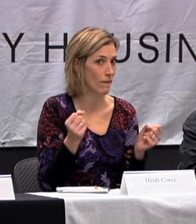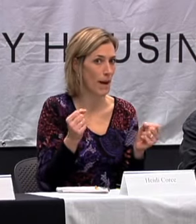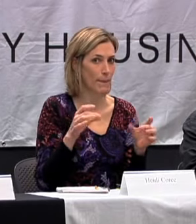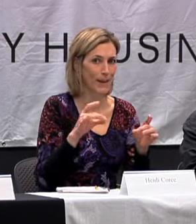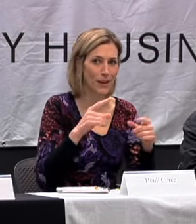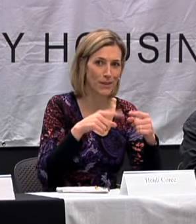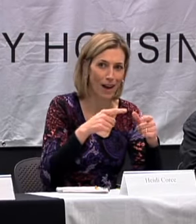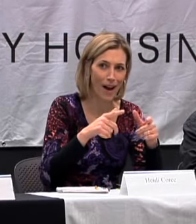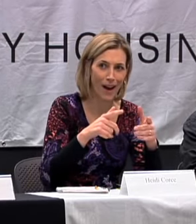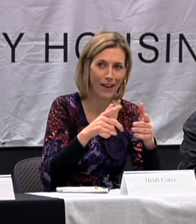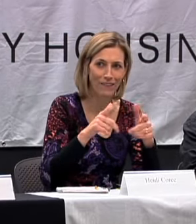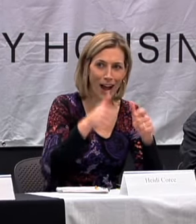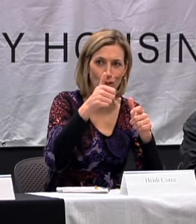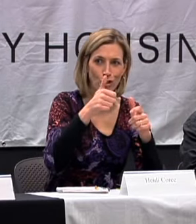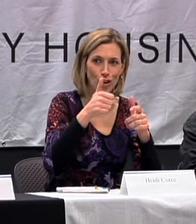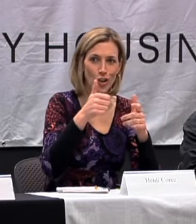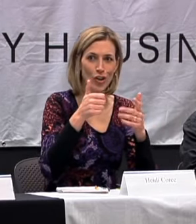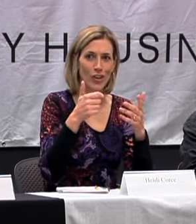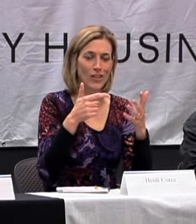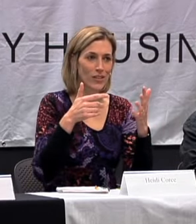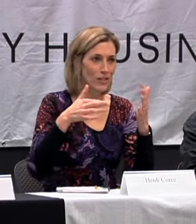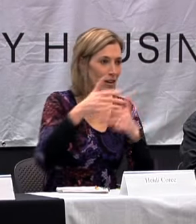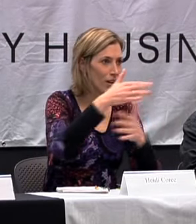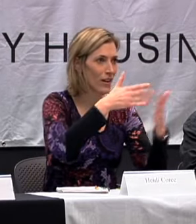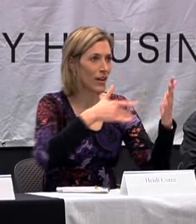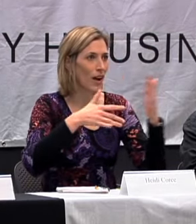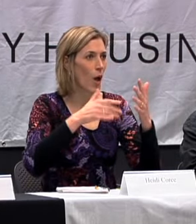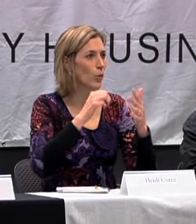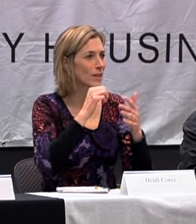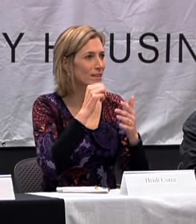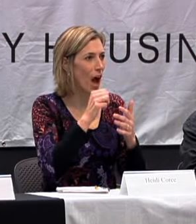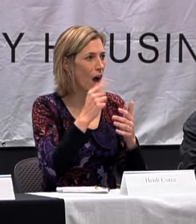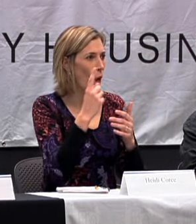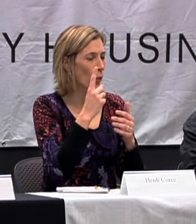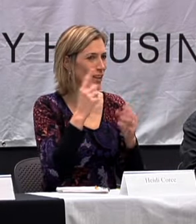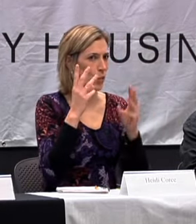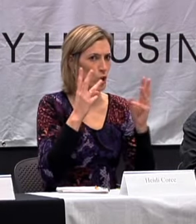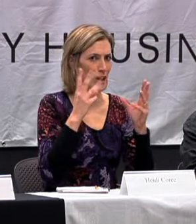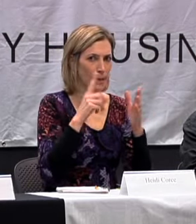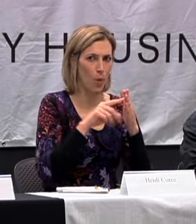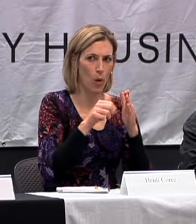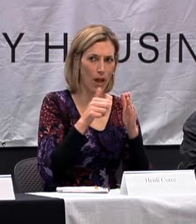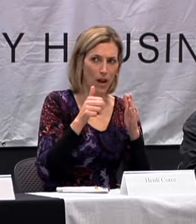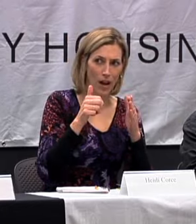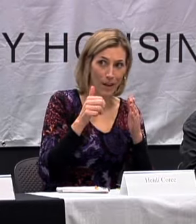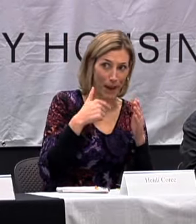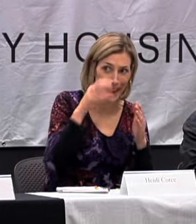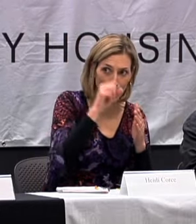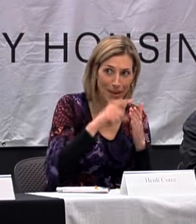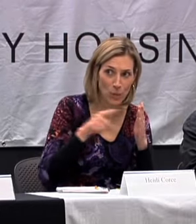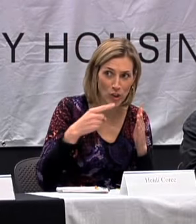SIGNING AND I PICKED UP SOME SIGNS AND I PICKED THEM UP FASTER AND I